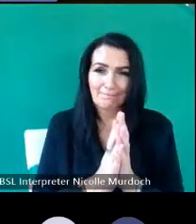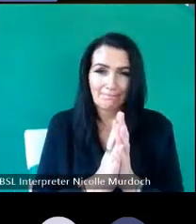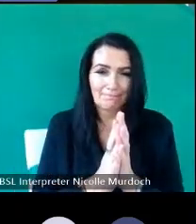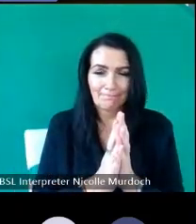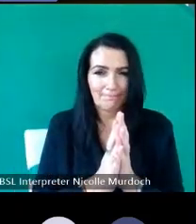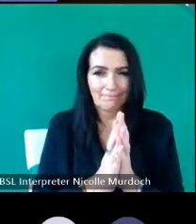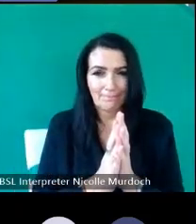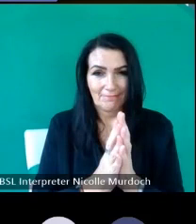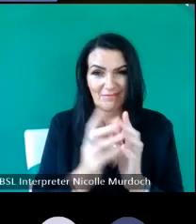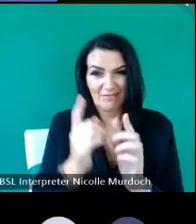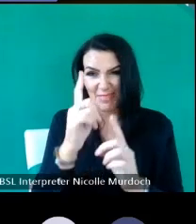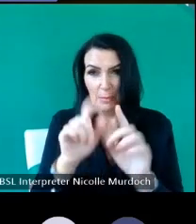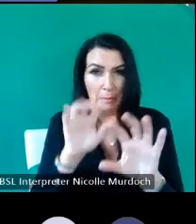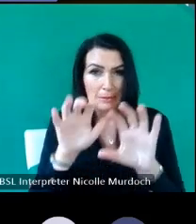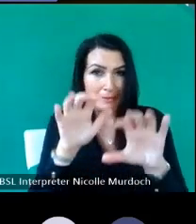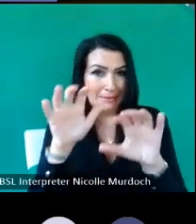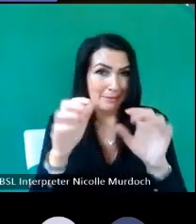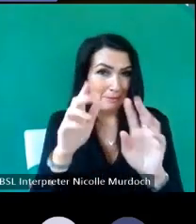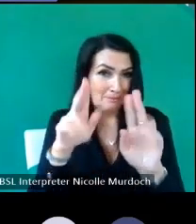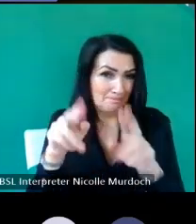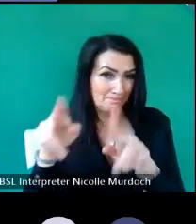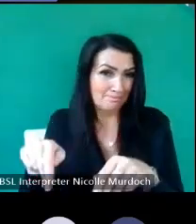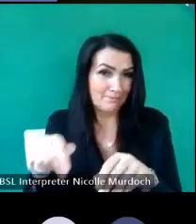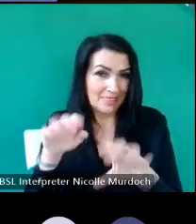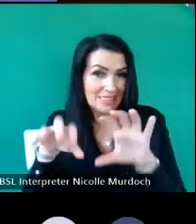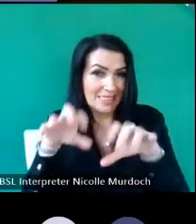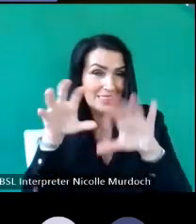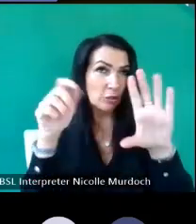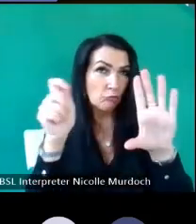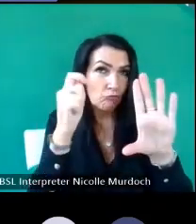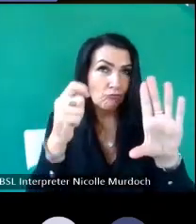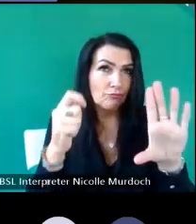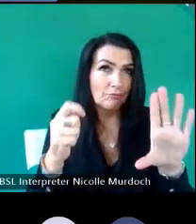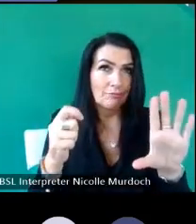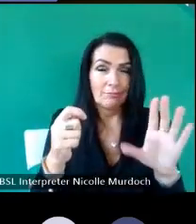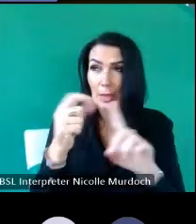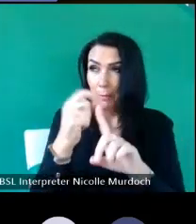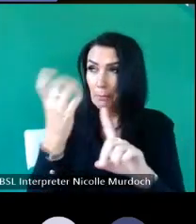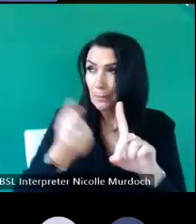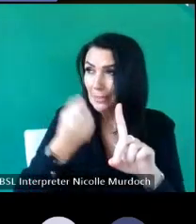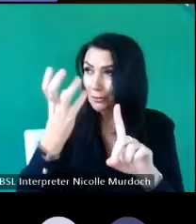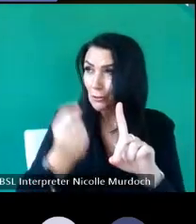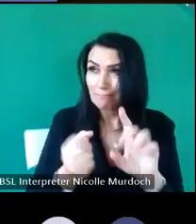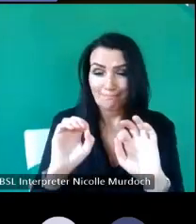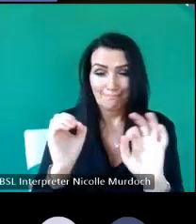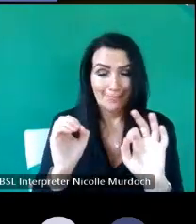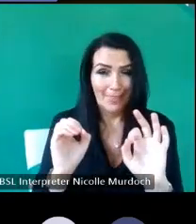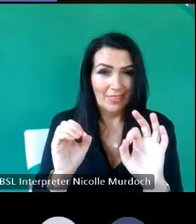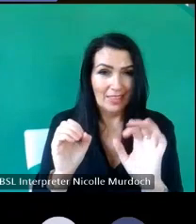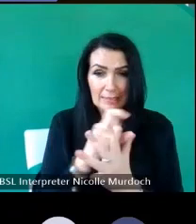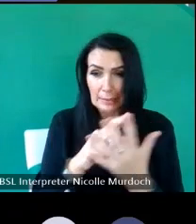yourselves um and course there's no retirement plan and and there's no disability so you carry